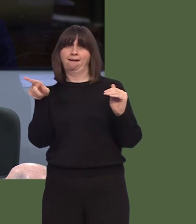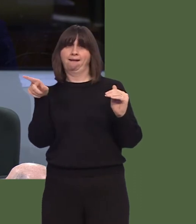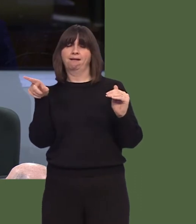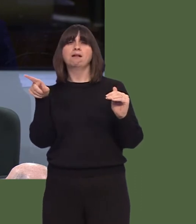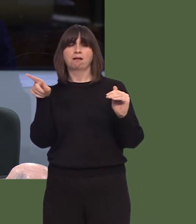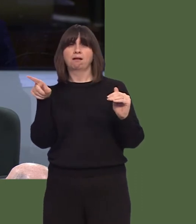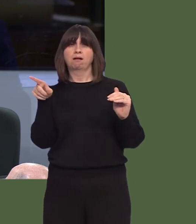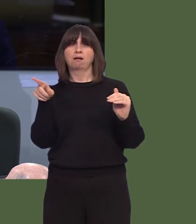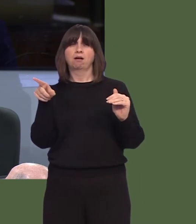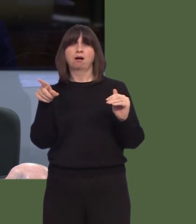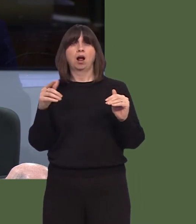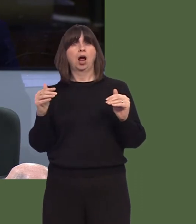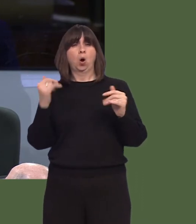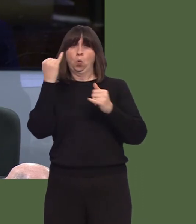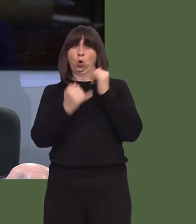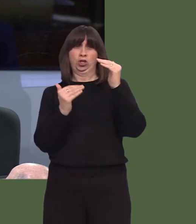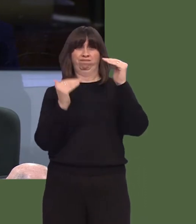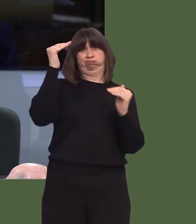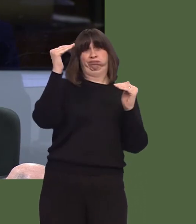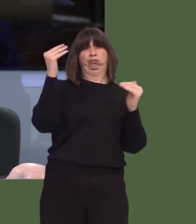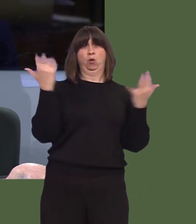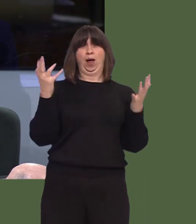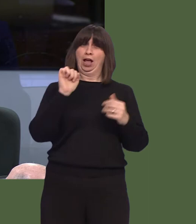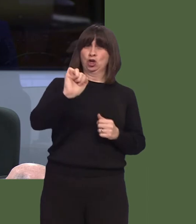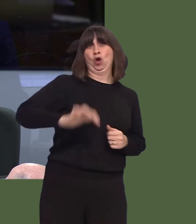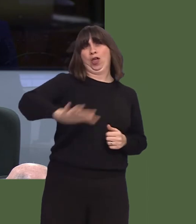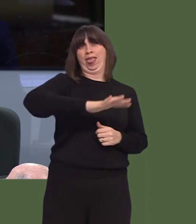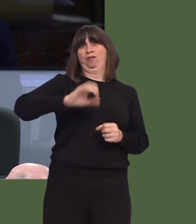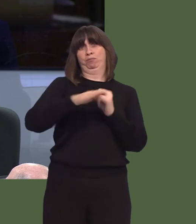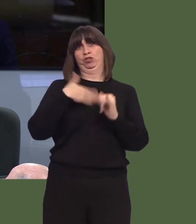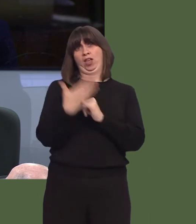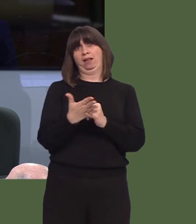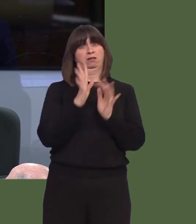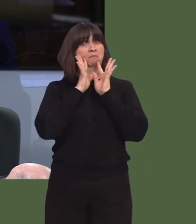Interestingly enough, the highest pay gap in Wales is in your own constituency of Bridgend,